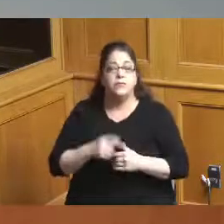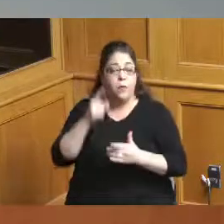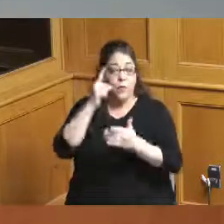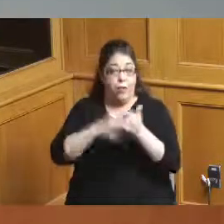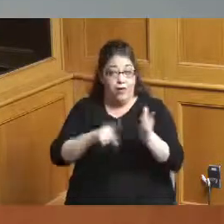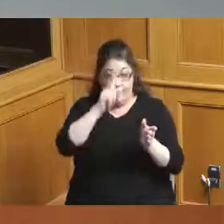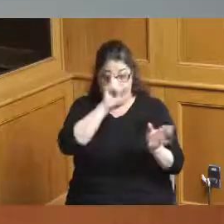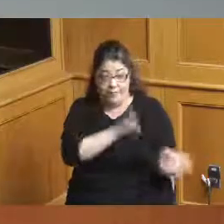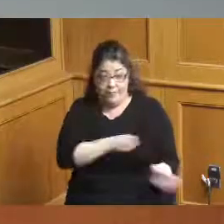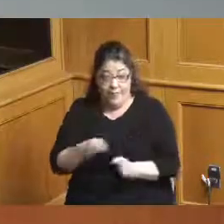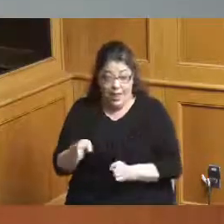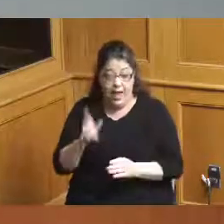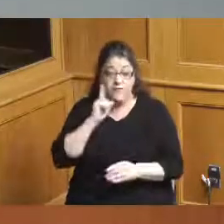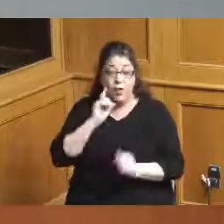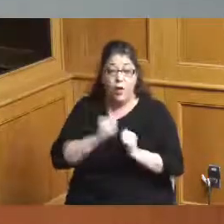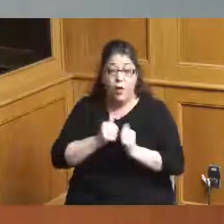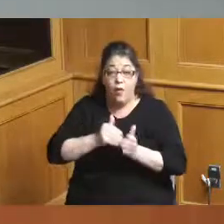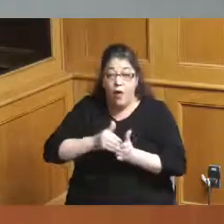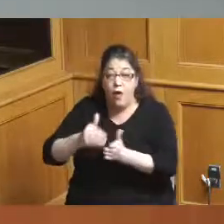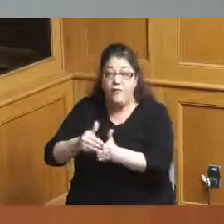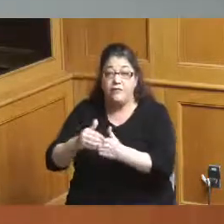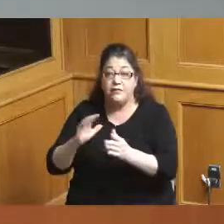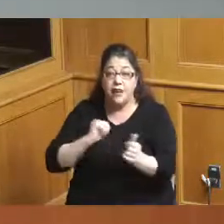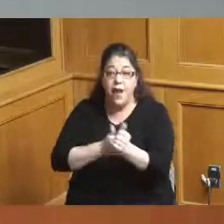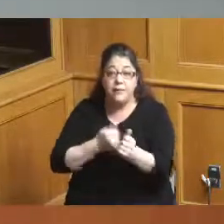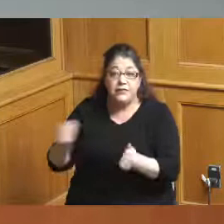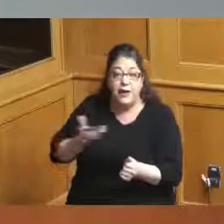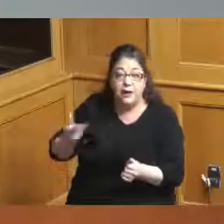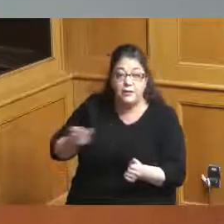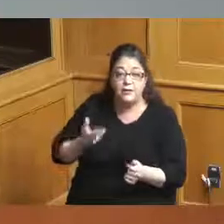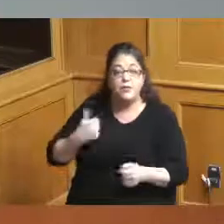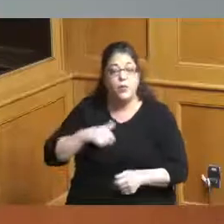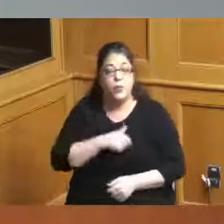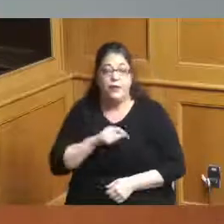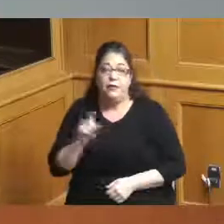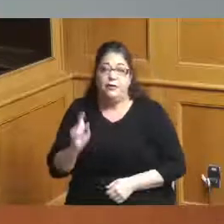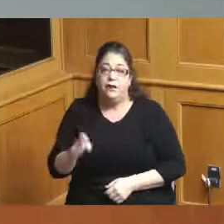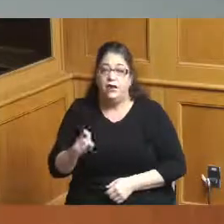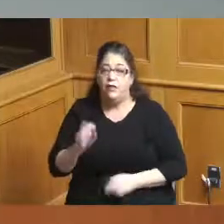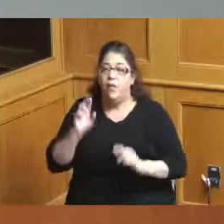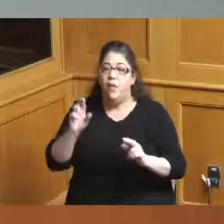by way of the frequency of those updates but I hope we can Madam President get that on a regular